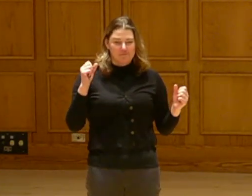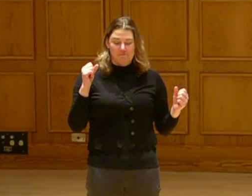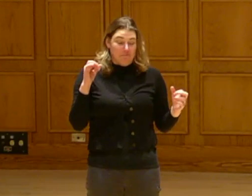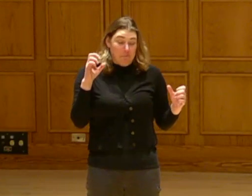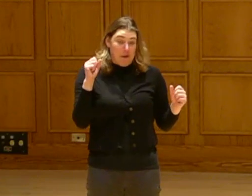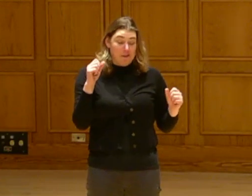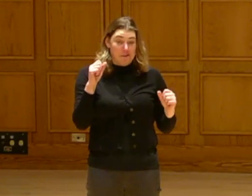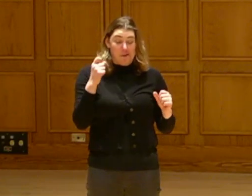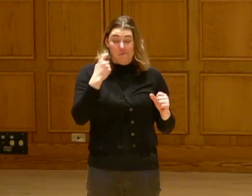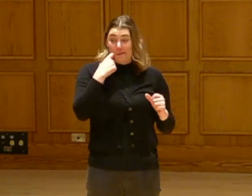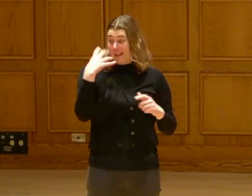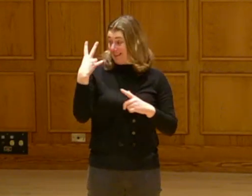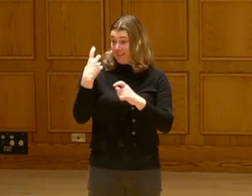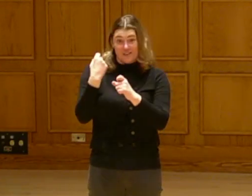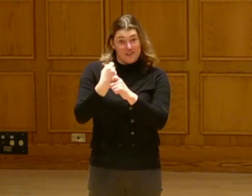incredible ride I've been on for the last seven years.